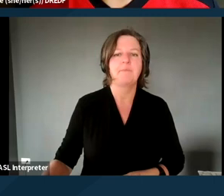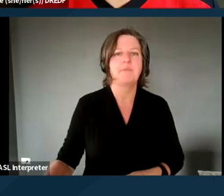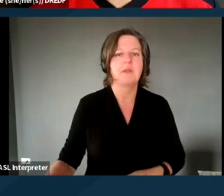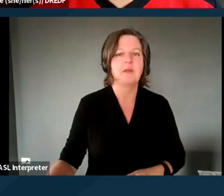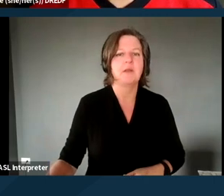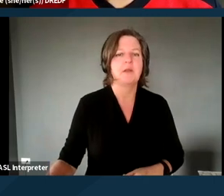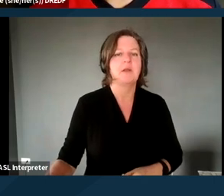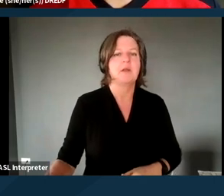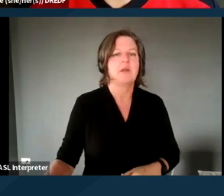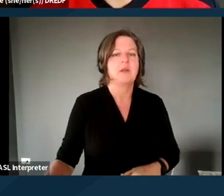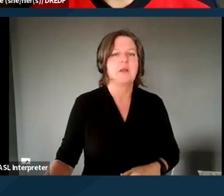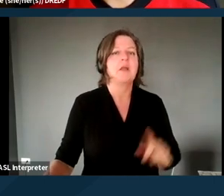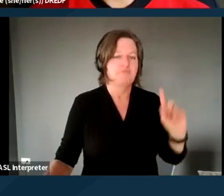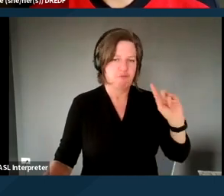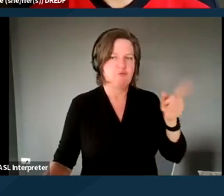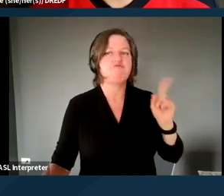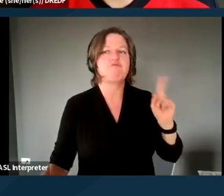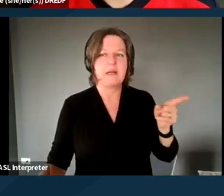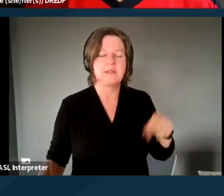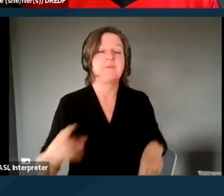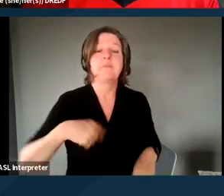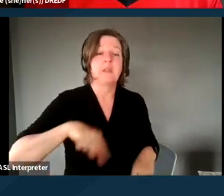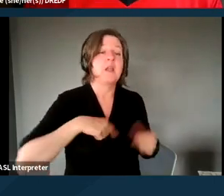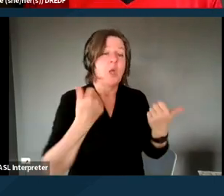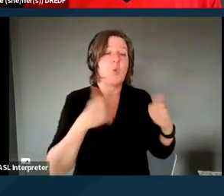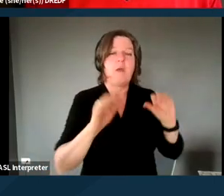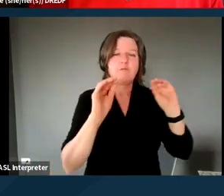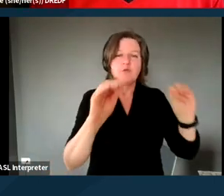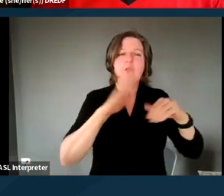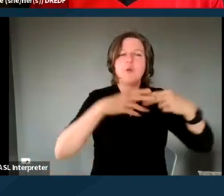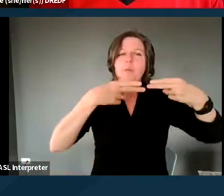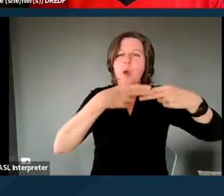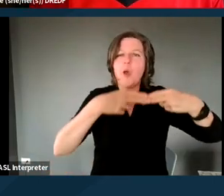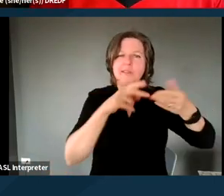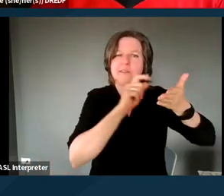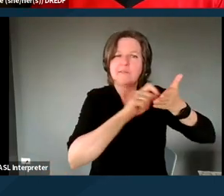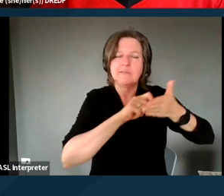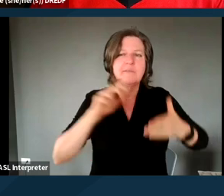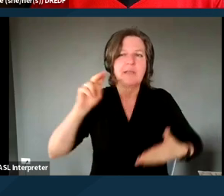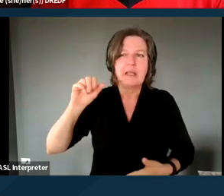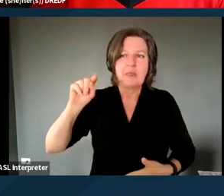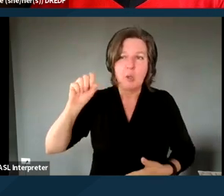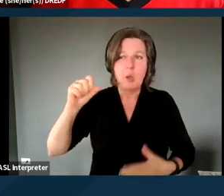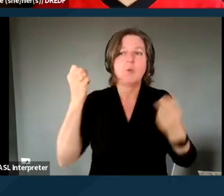Right, and we have tried to put in the notes of the slides a number of the resources that were helpful to us.